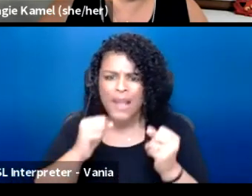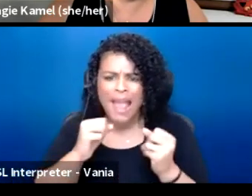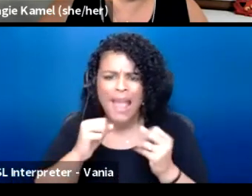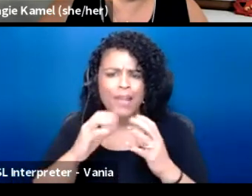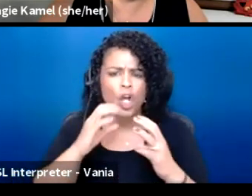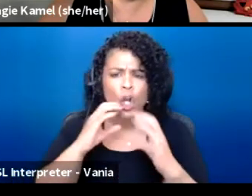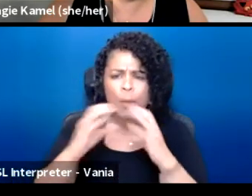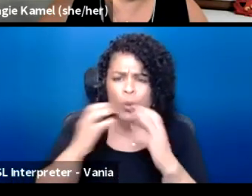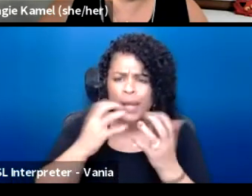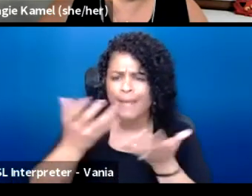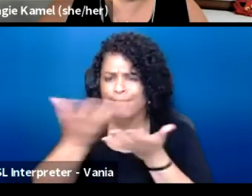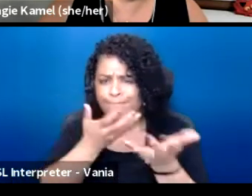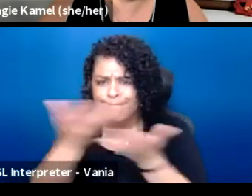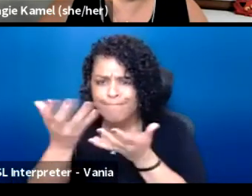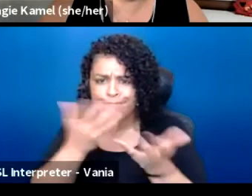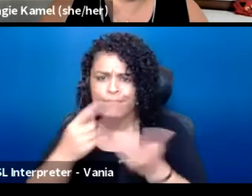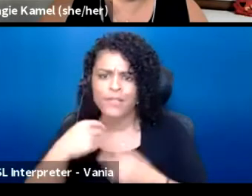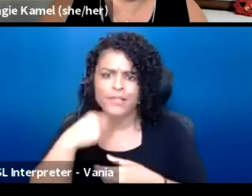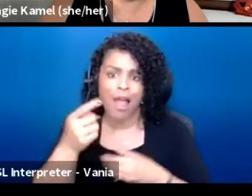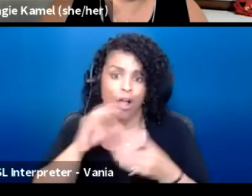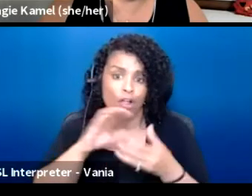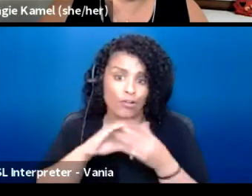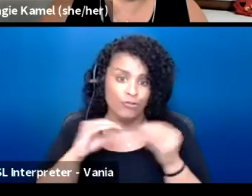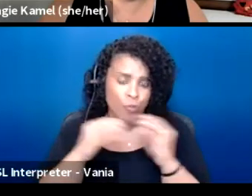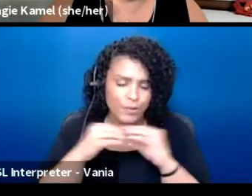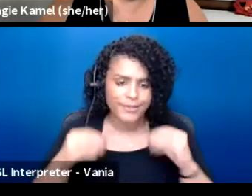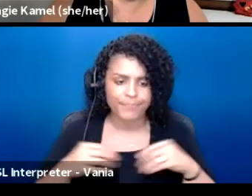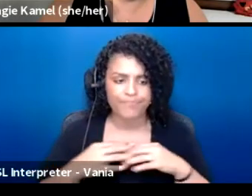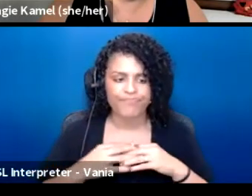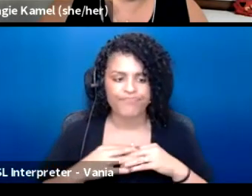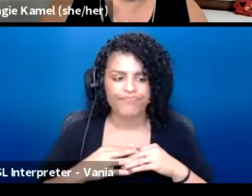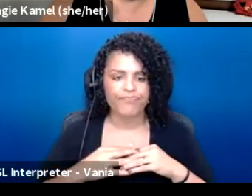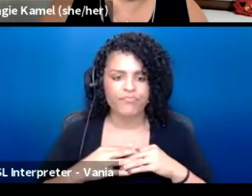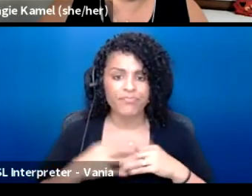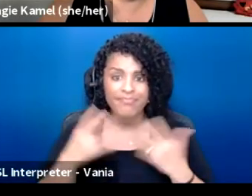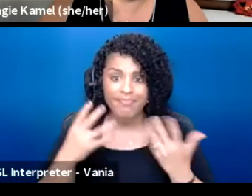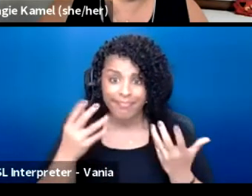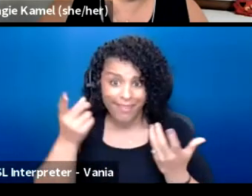and to appeal to people about the stories of who we are.